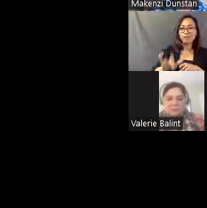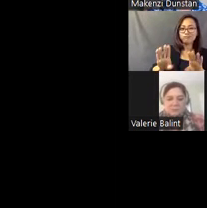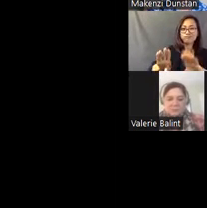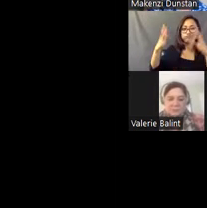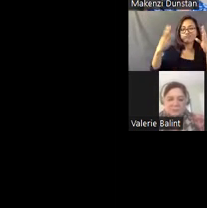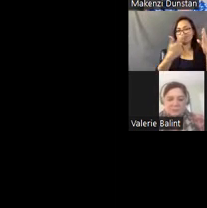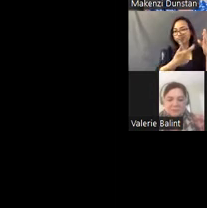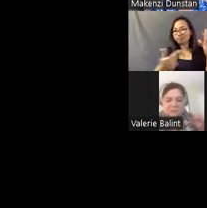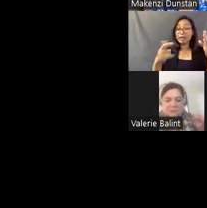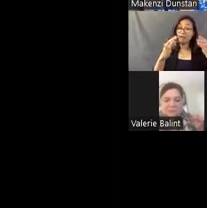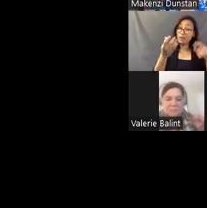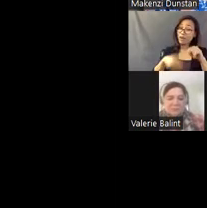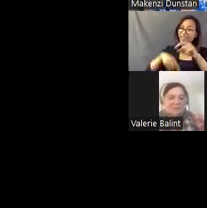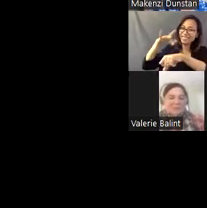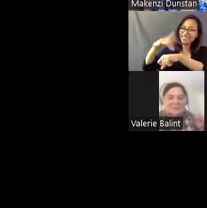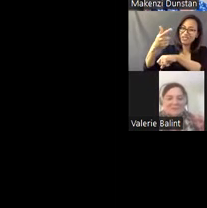quite make it to Georgia anytime soon.